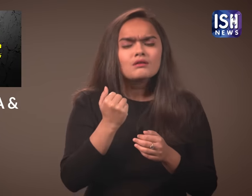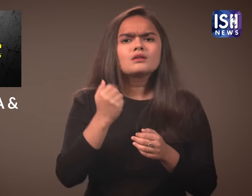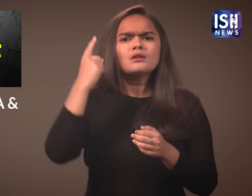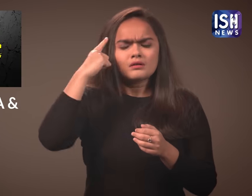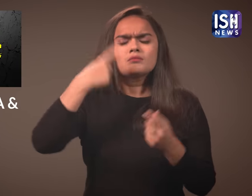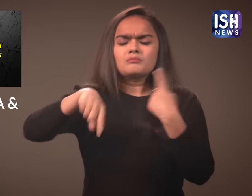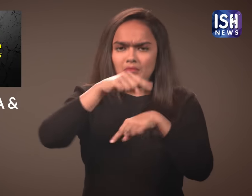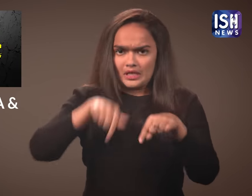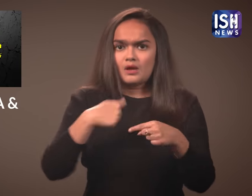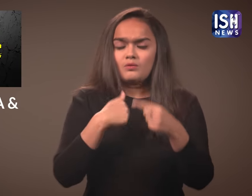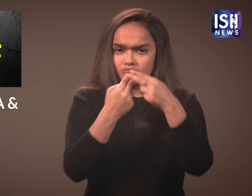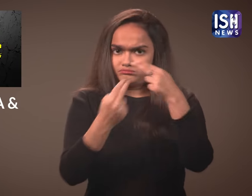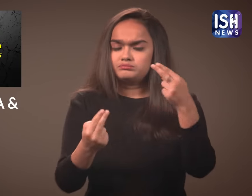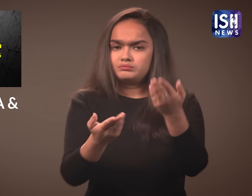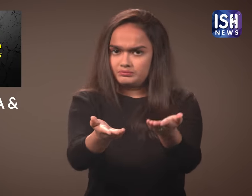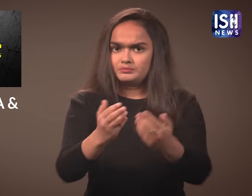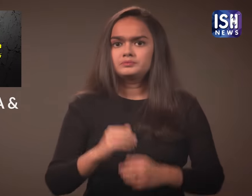Let me tell you about it.